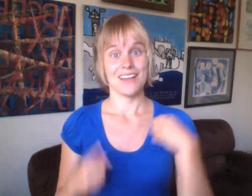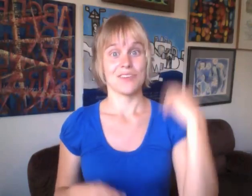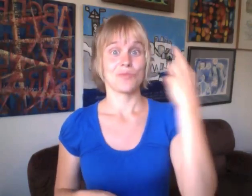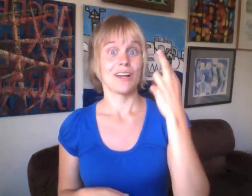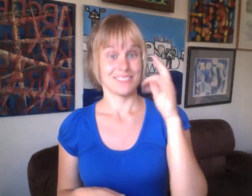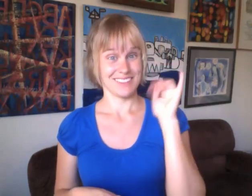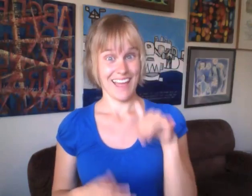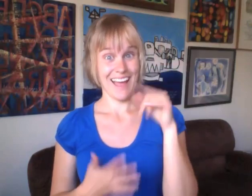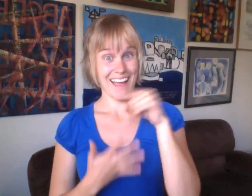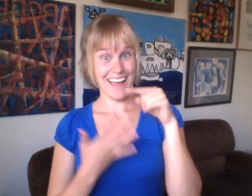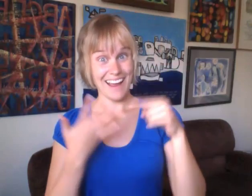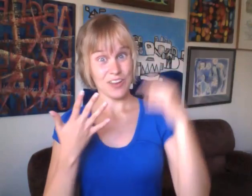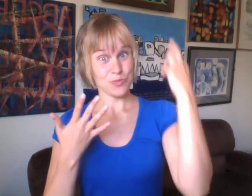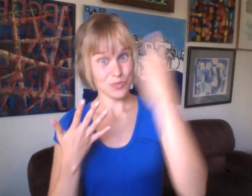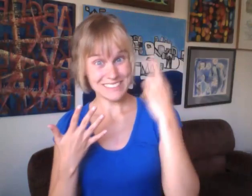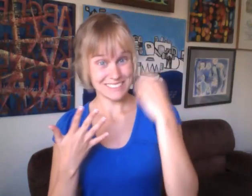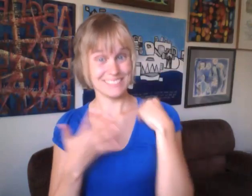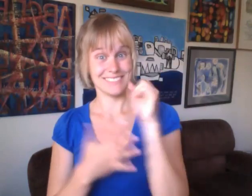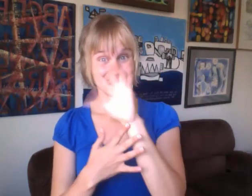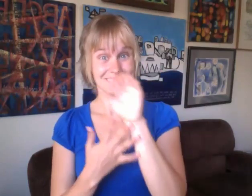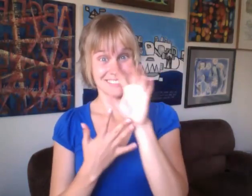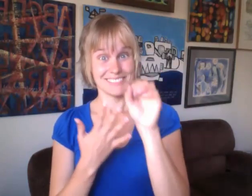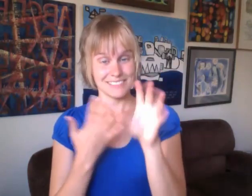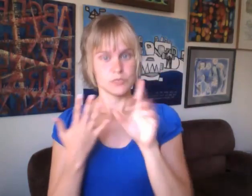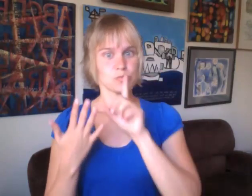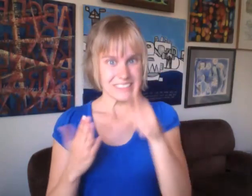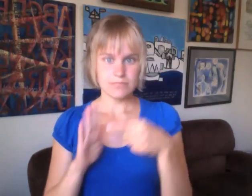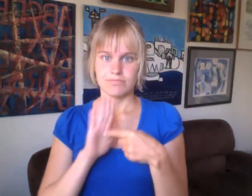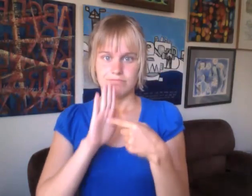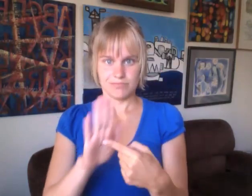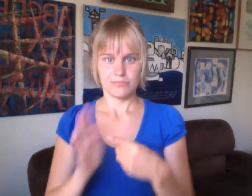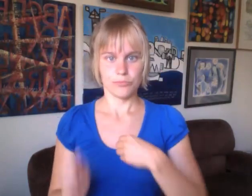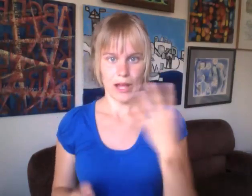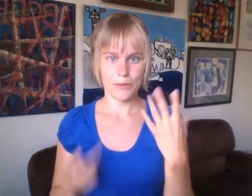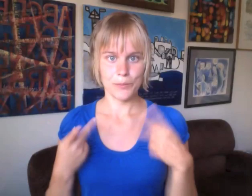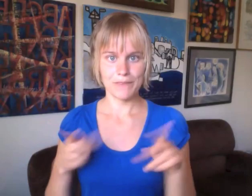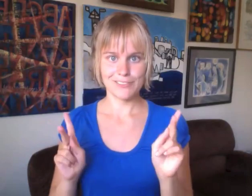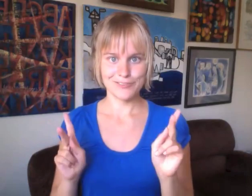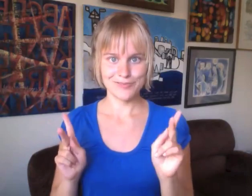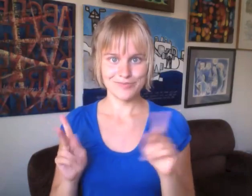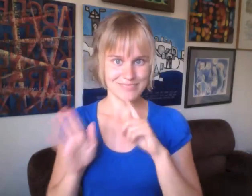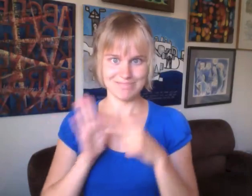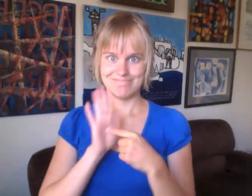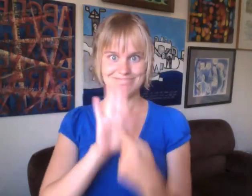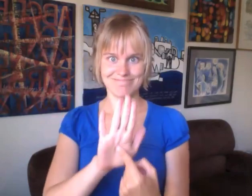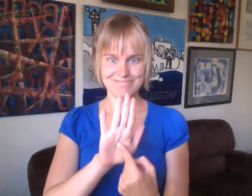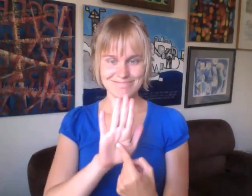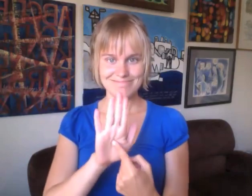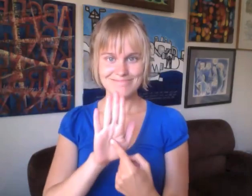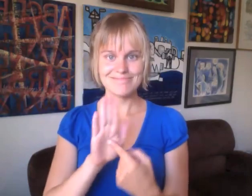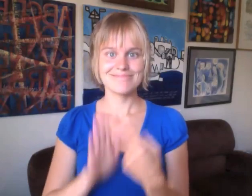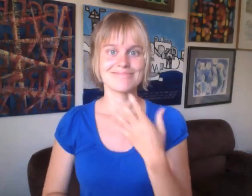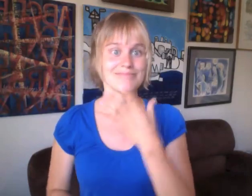But now I realize my reasons for having dreadlocks demonstrated white privilege... flaunted it actually.